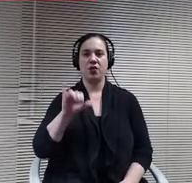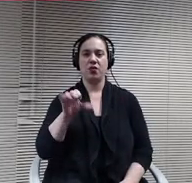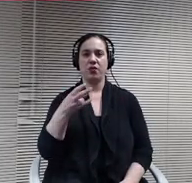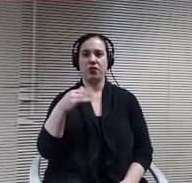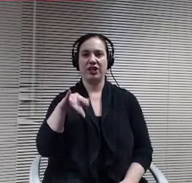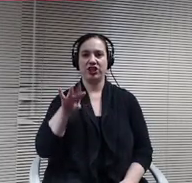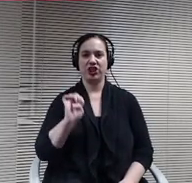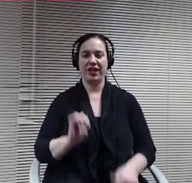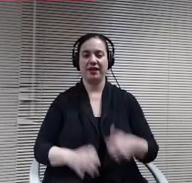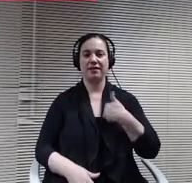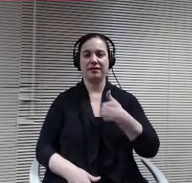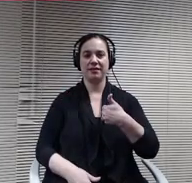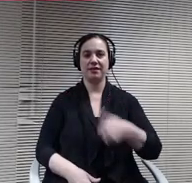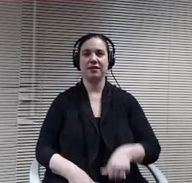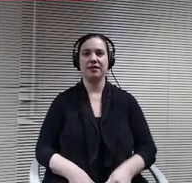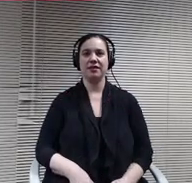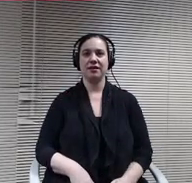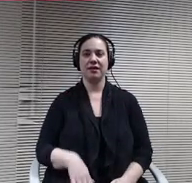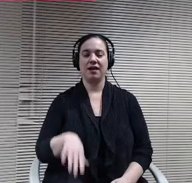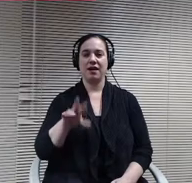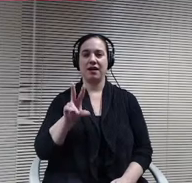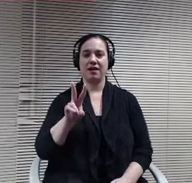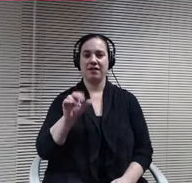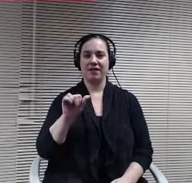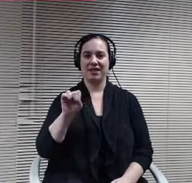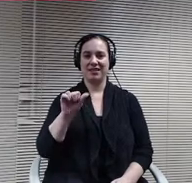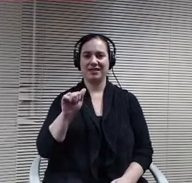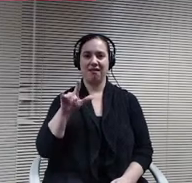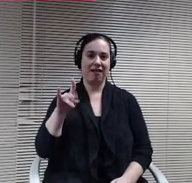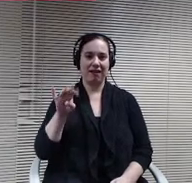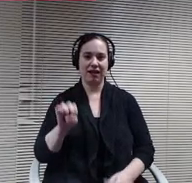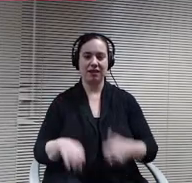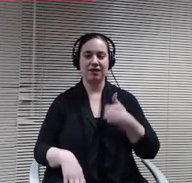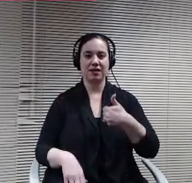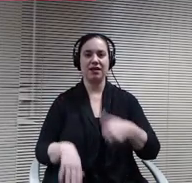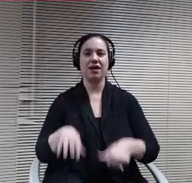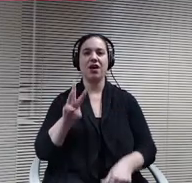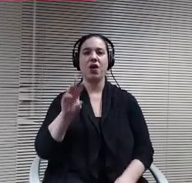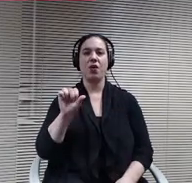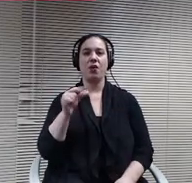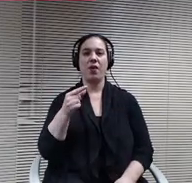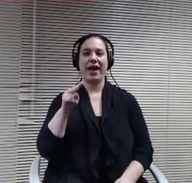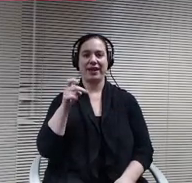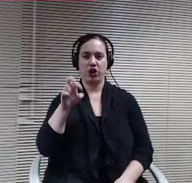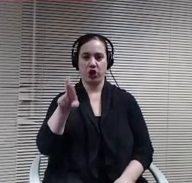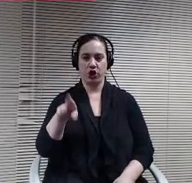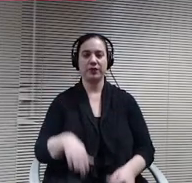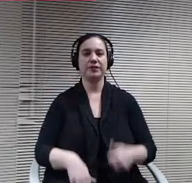Hi board member Vitaly I, board Member Wagner. I thank you.